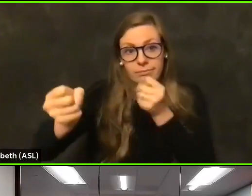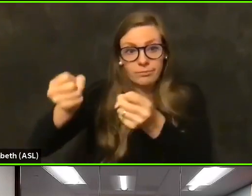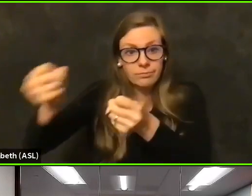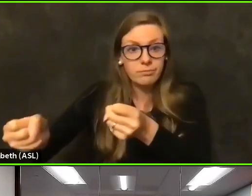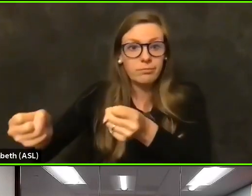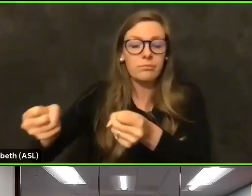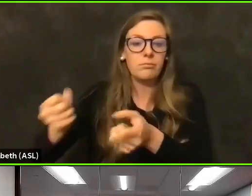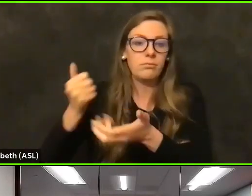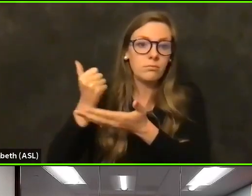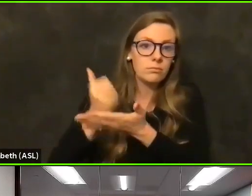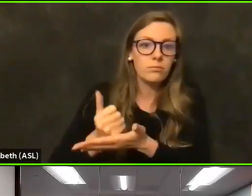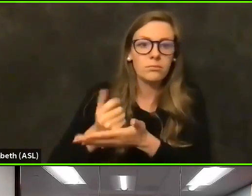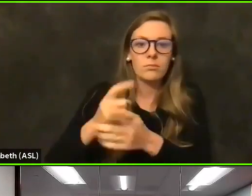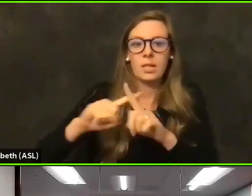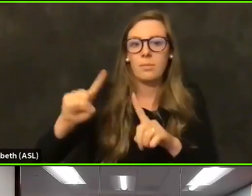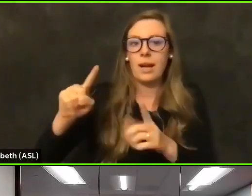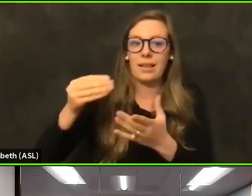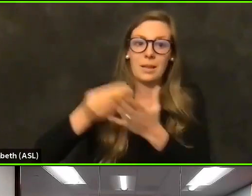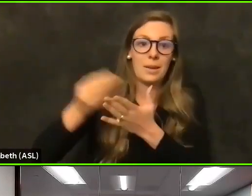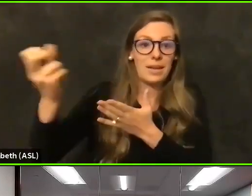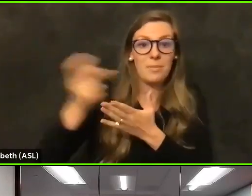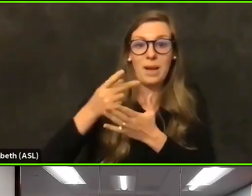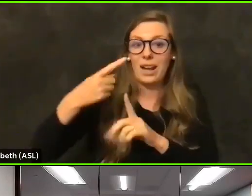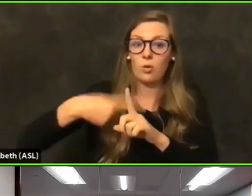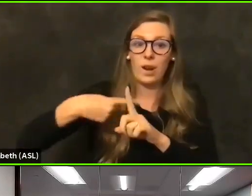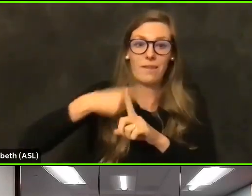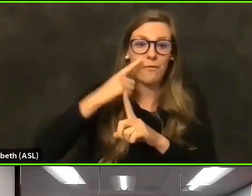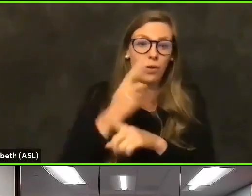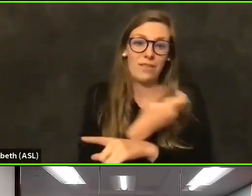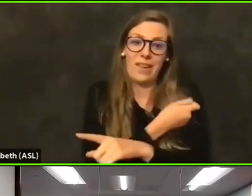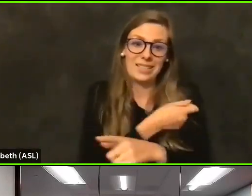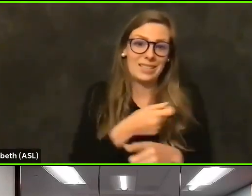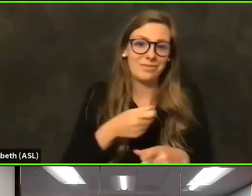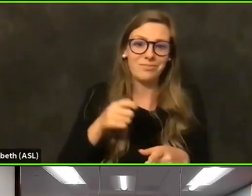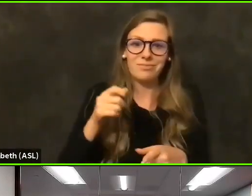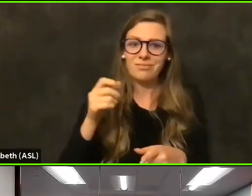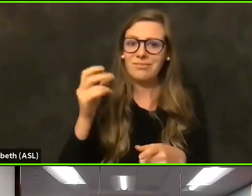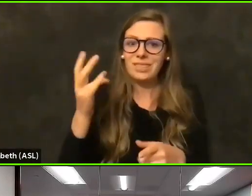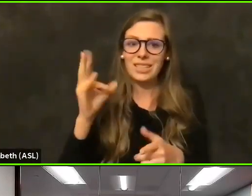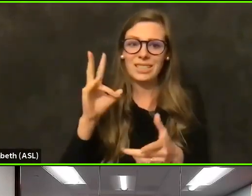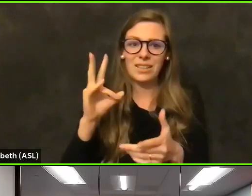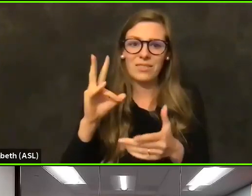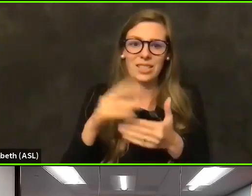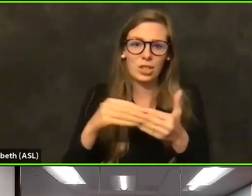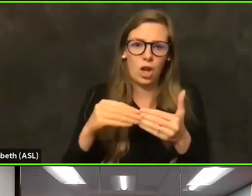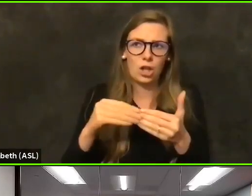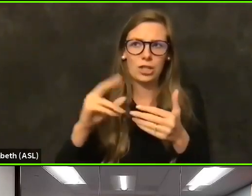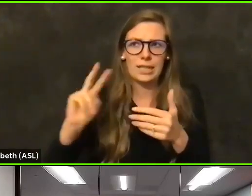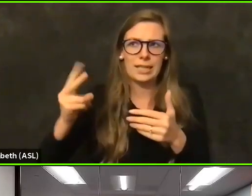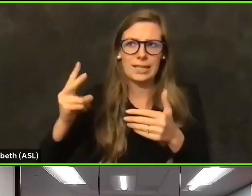But the reimbursement rate for vaccines, I think for the first vaccine is seventeen dollars and the second one is like twenty or twenty two dollars.